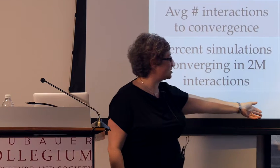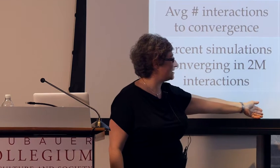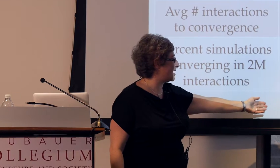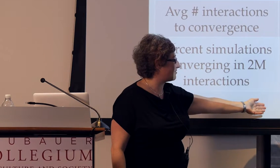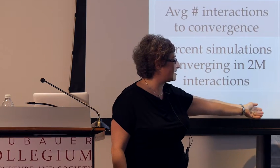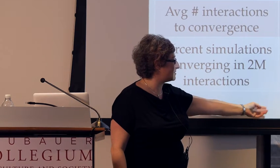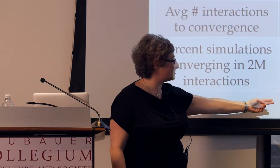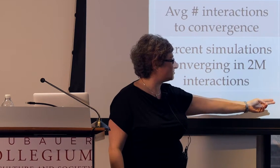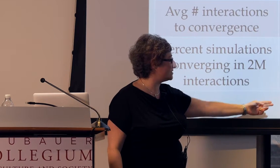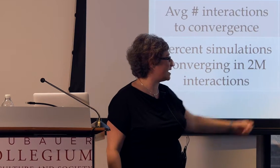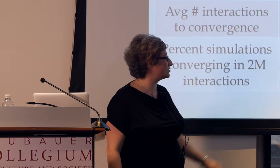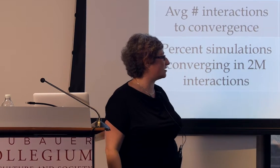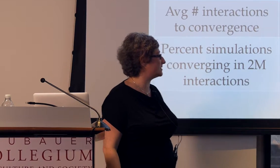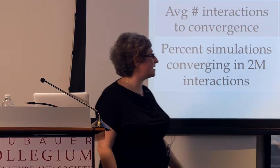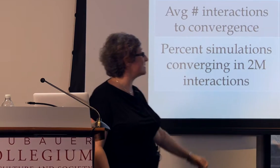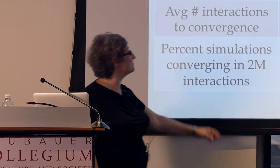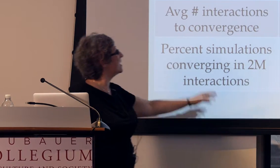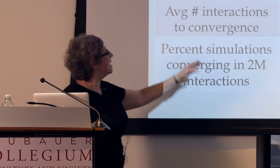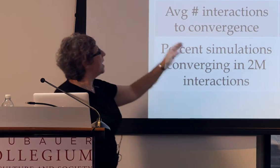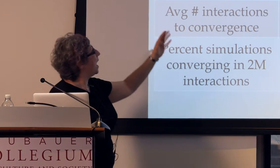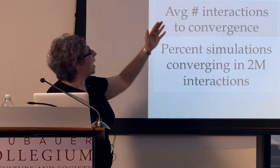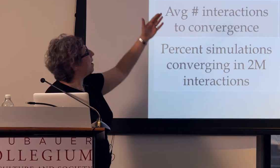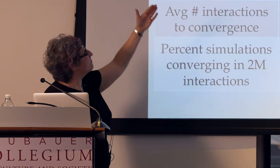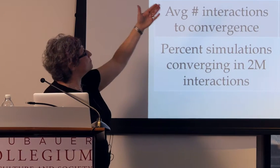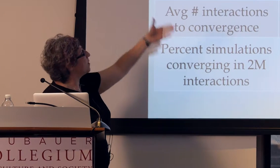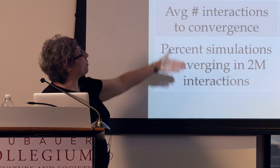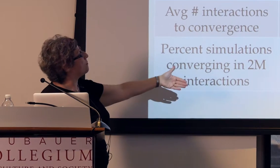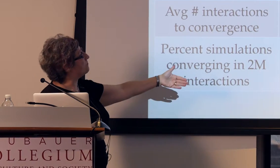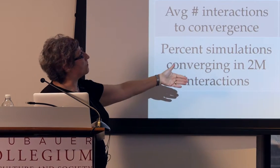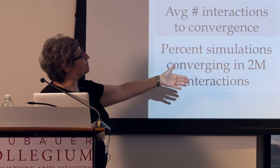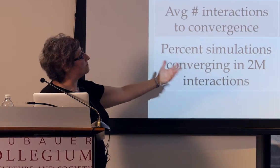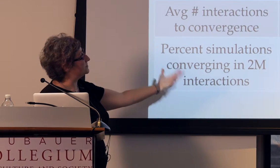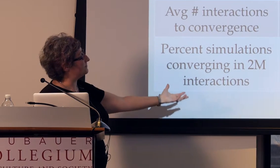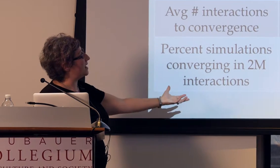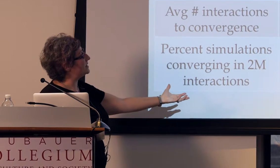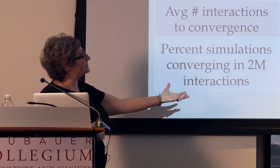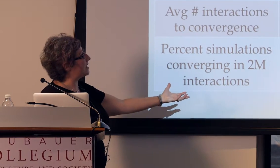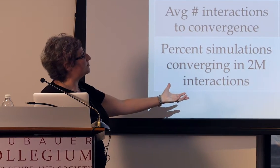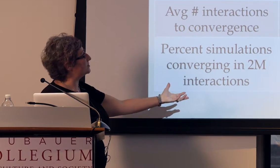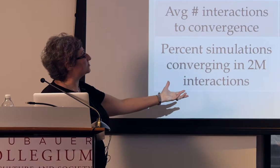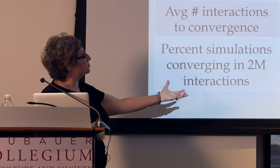Russel Richie, my graduate student, and Charles Young, devised a computational model